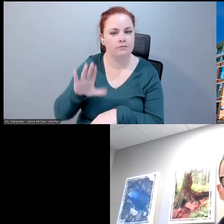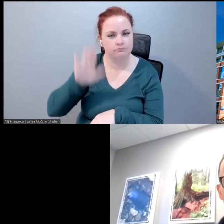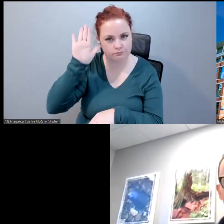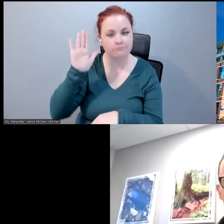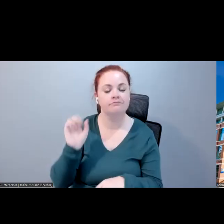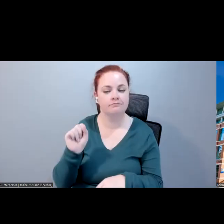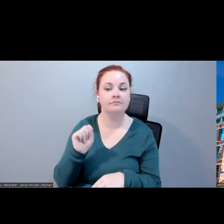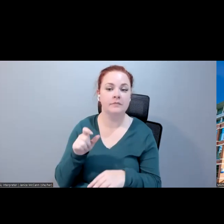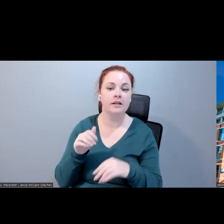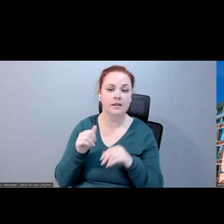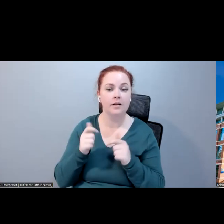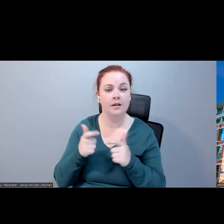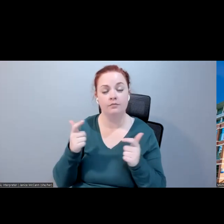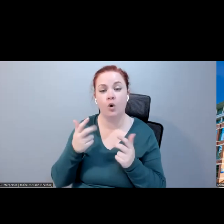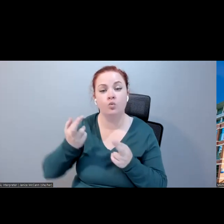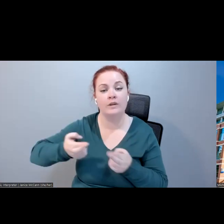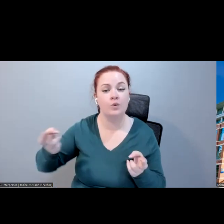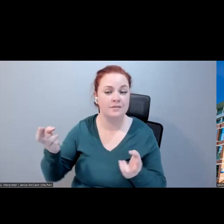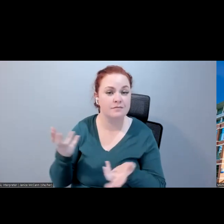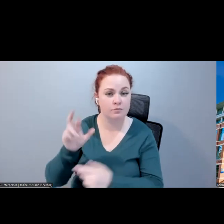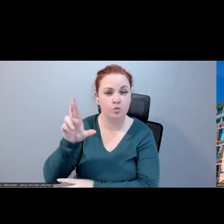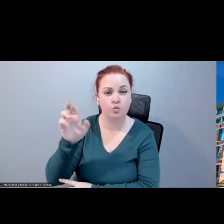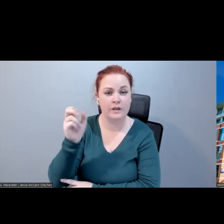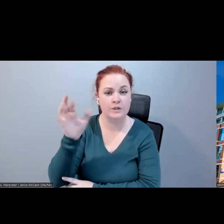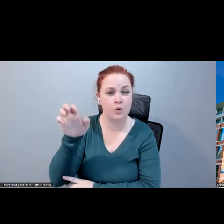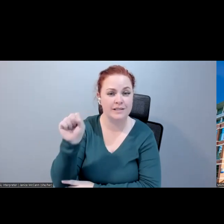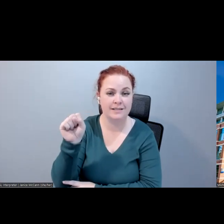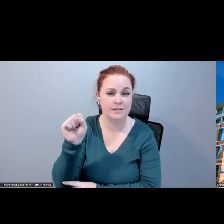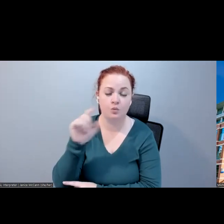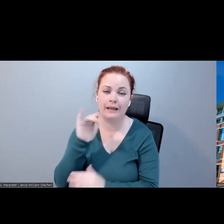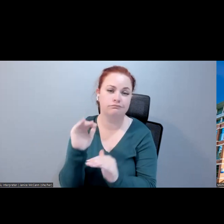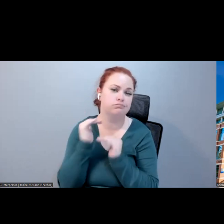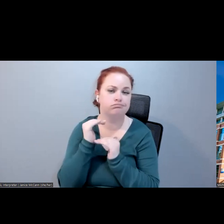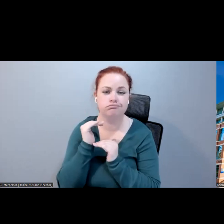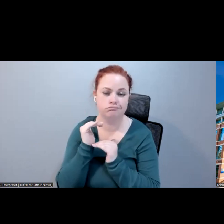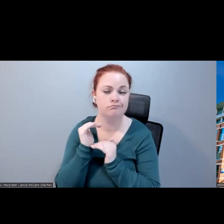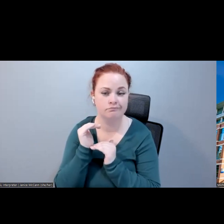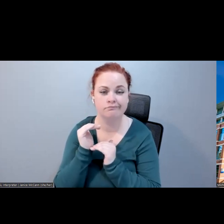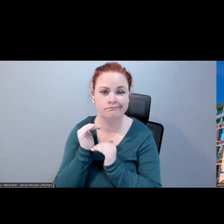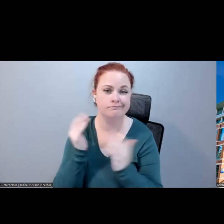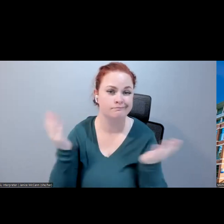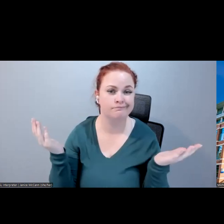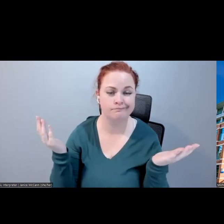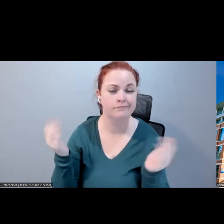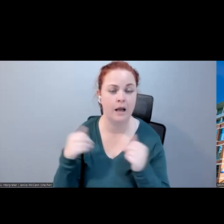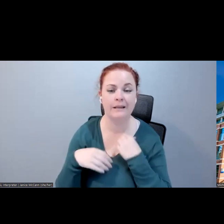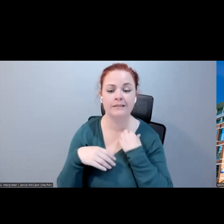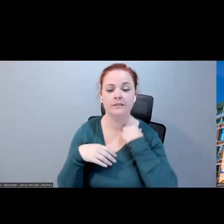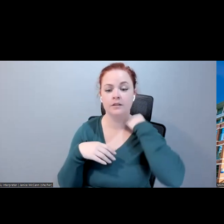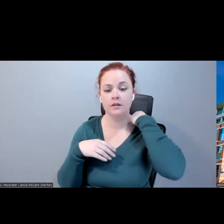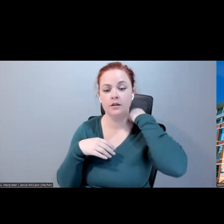resource strain. As mentioned by everyone else, accuracy is a big